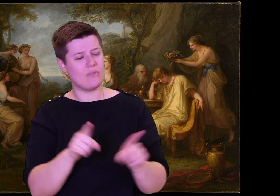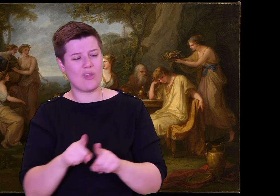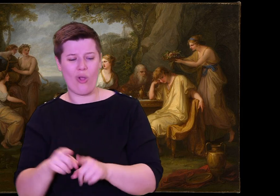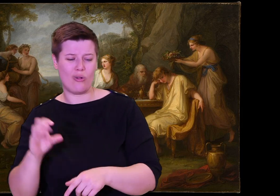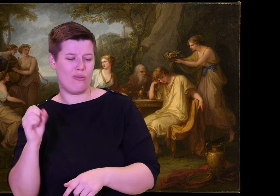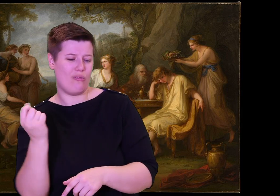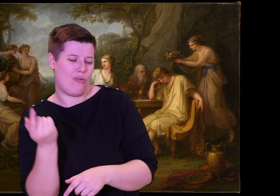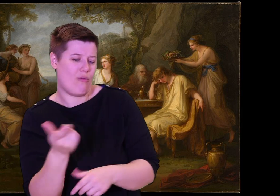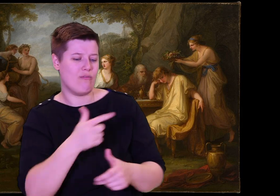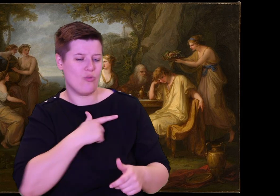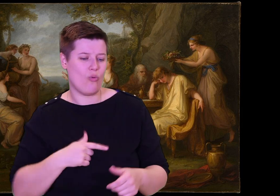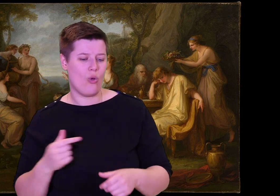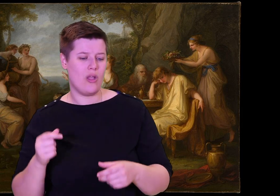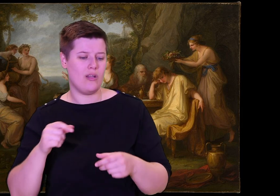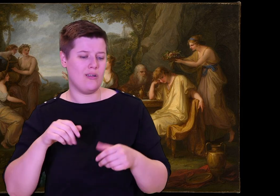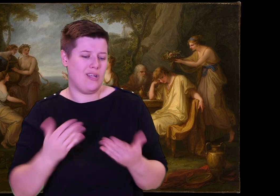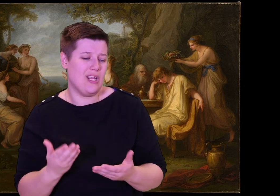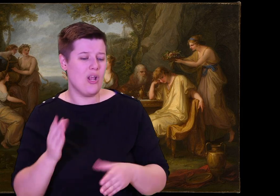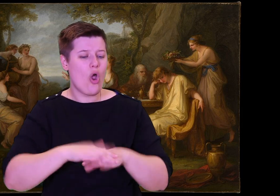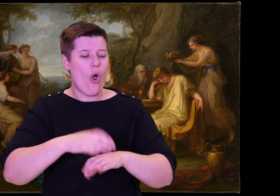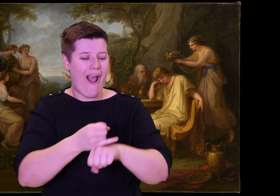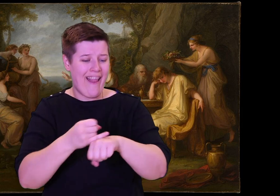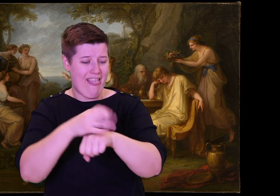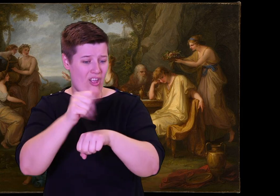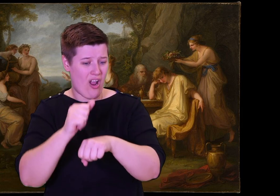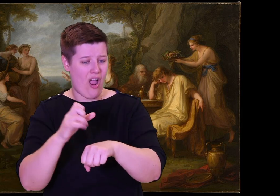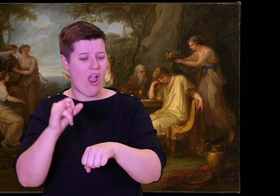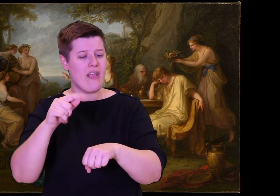given me so many other troubles.